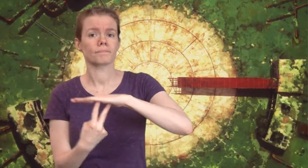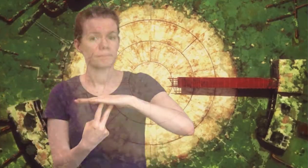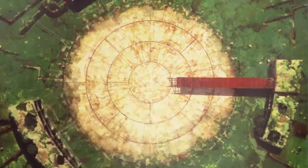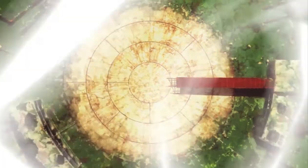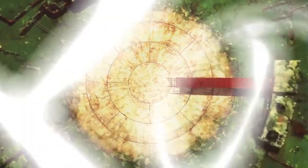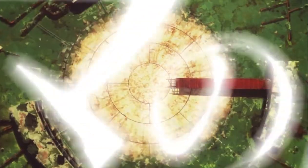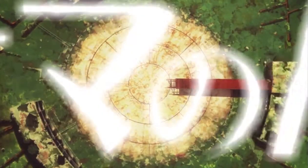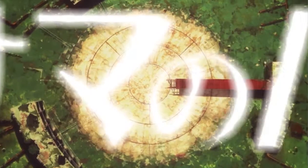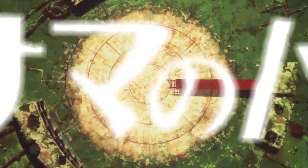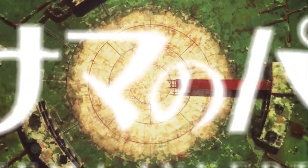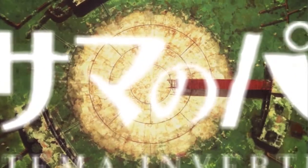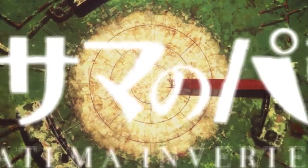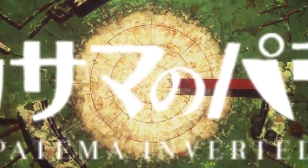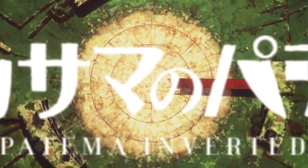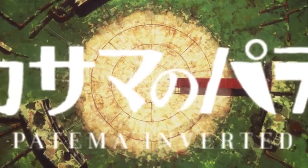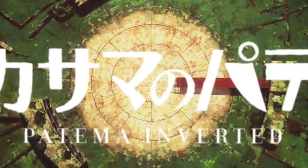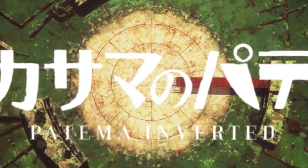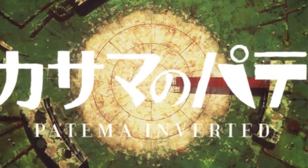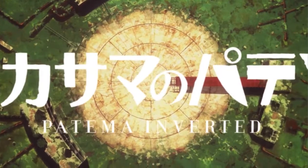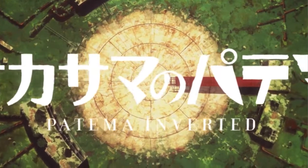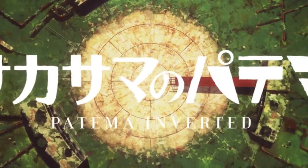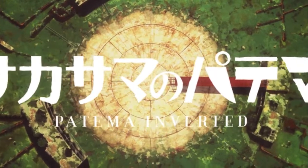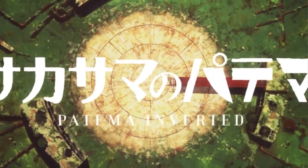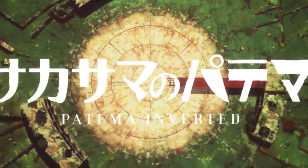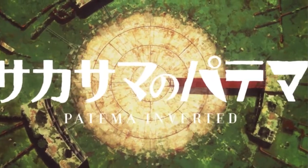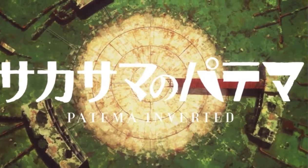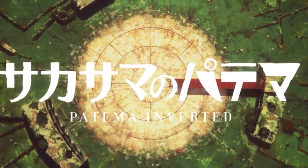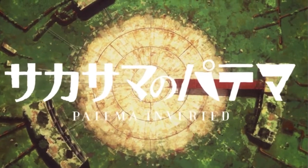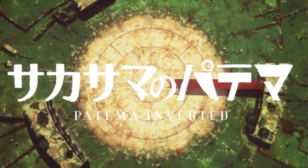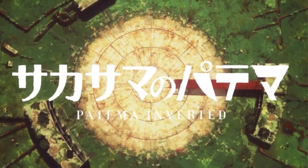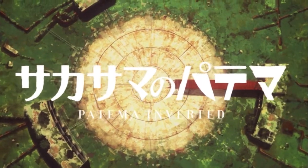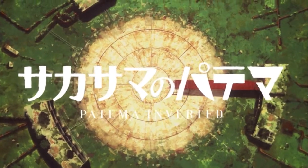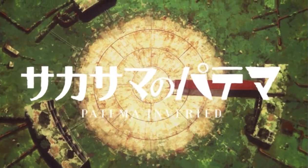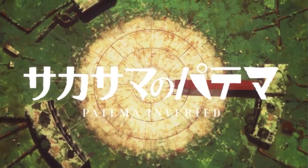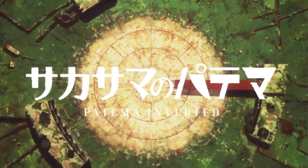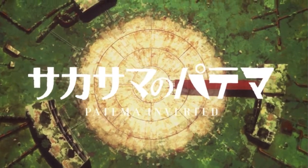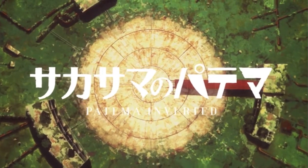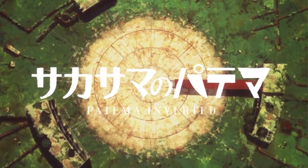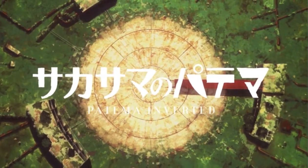Sakasama no Patema (Japanese) Patema Inverted (English)